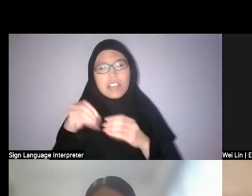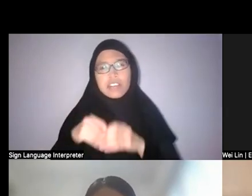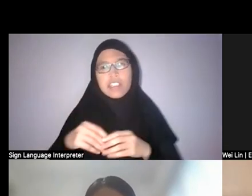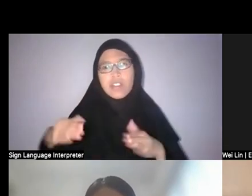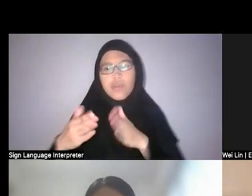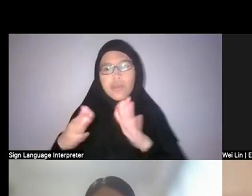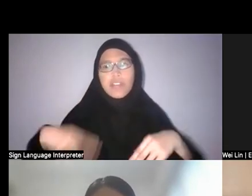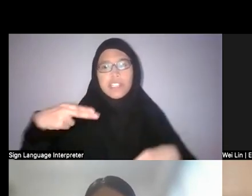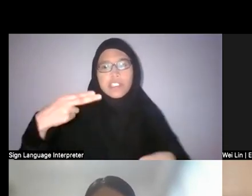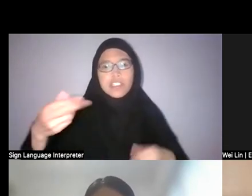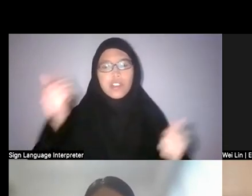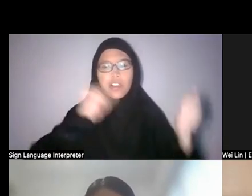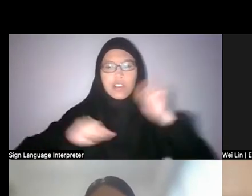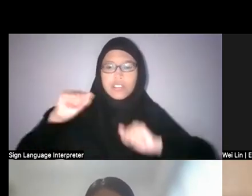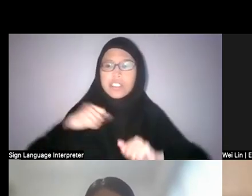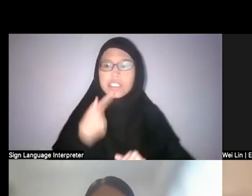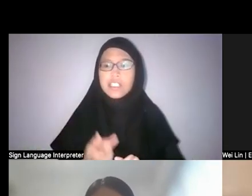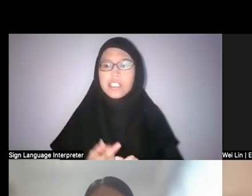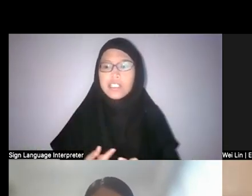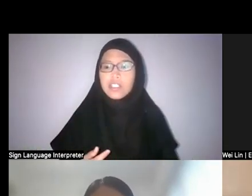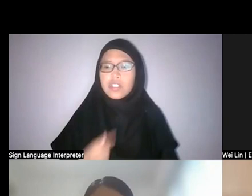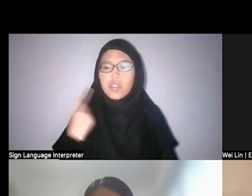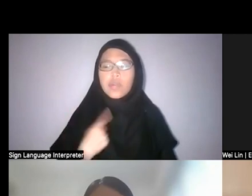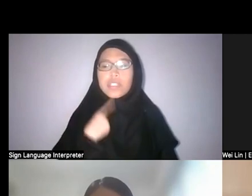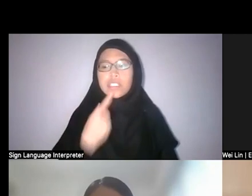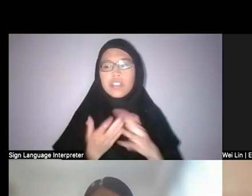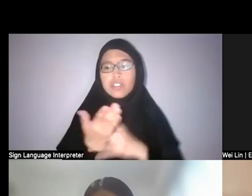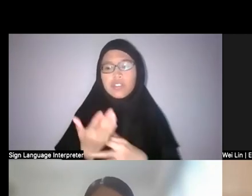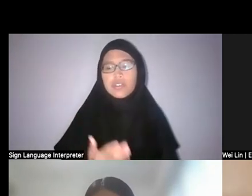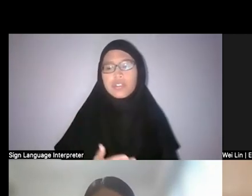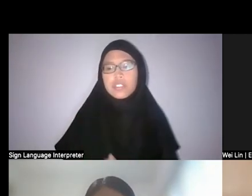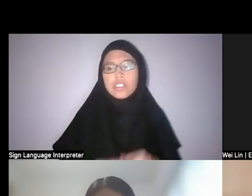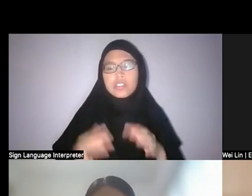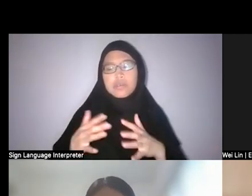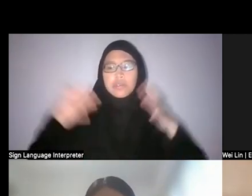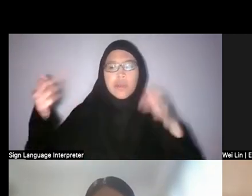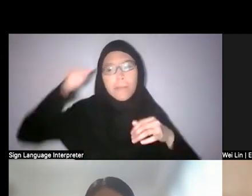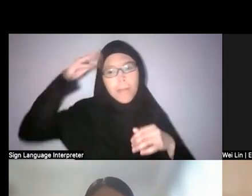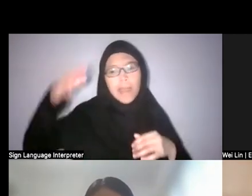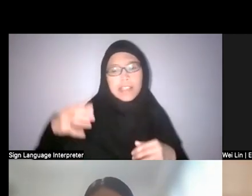It’s always told through these great men, the myth of invention and genius.